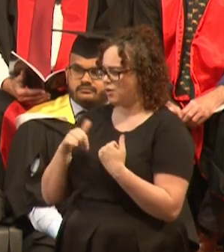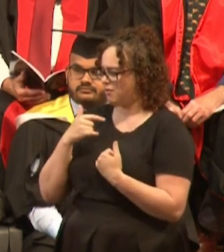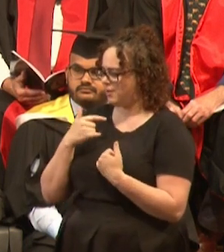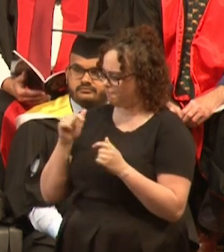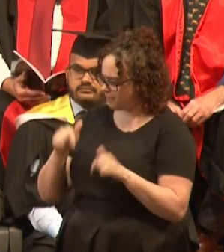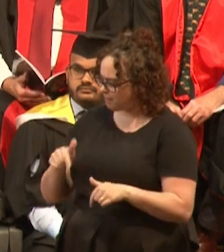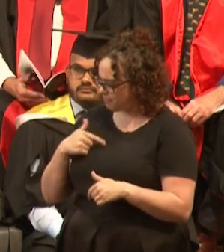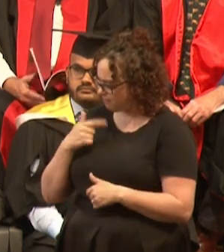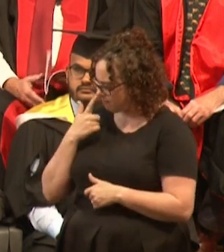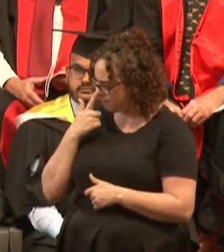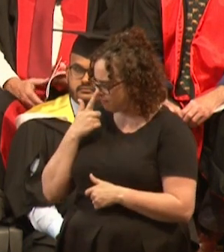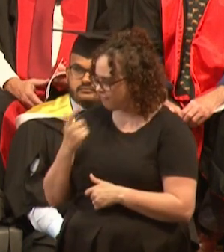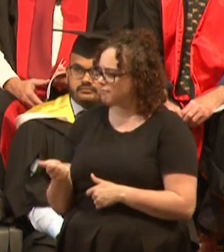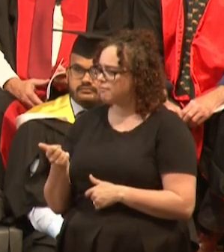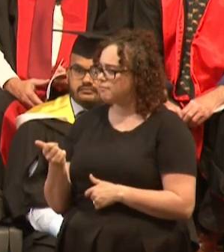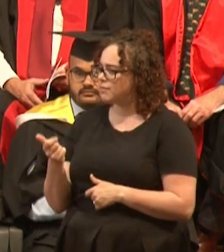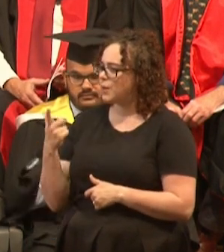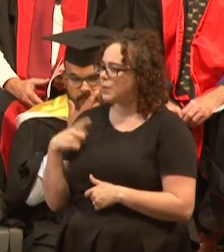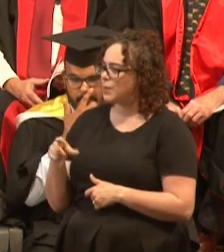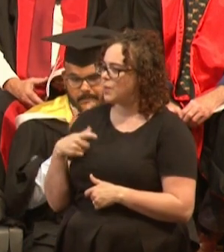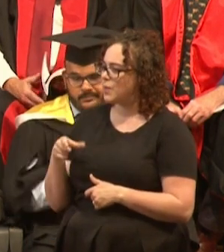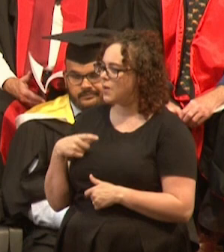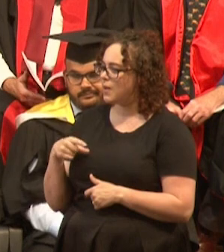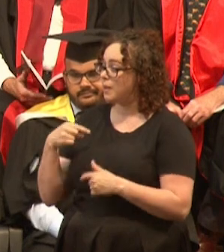This is a chance to wear a mortarboard for the first time,